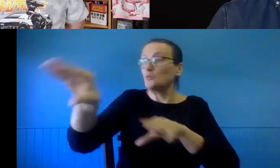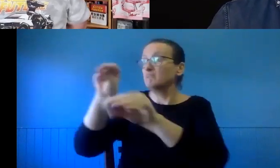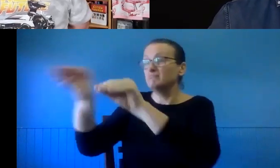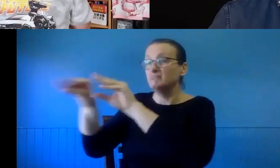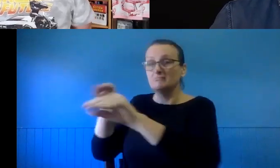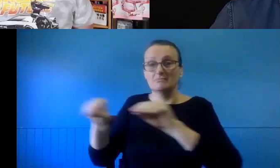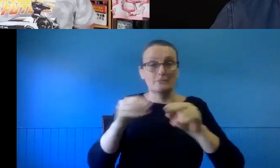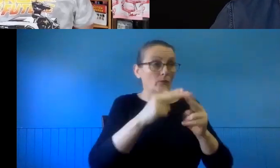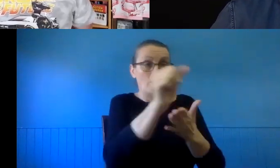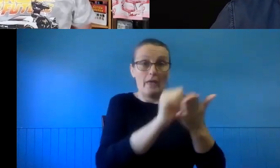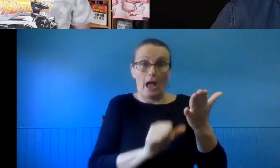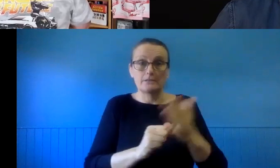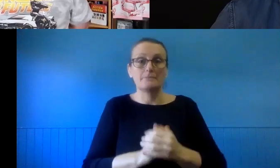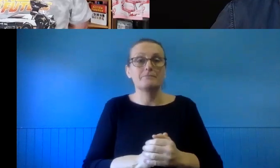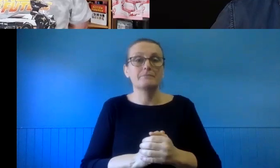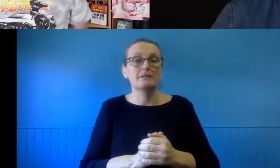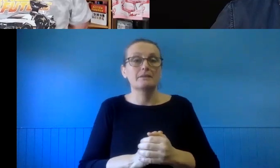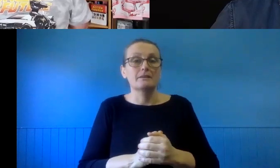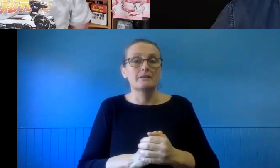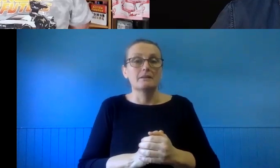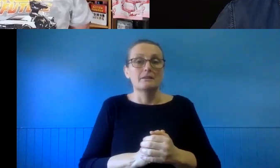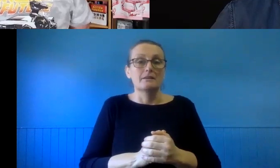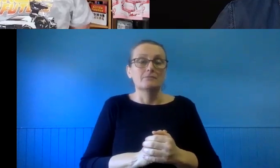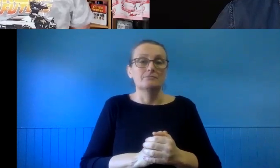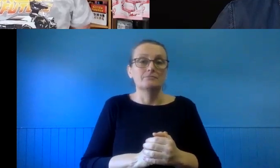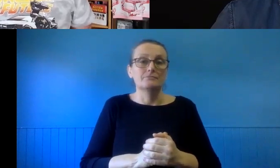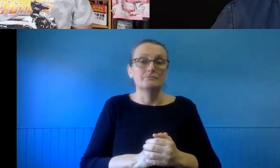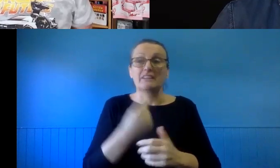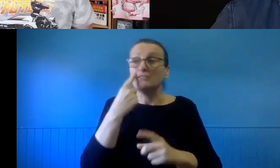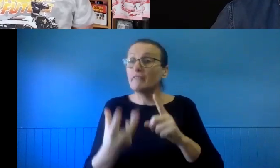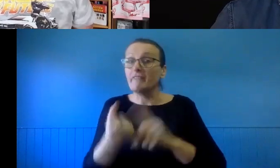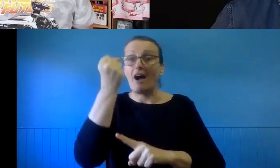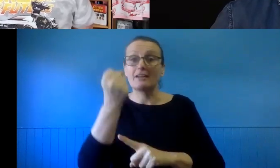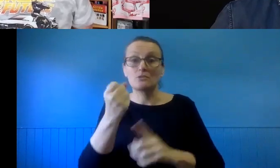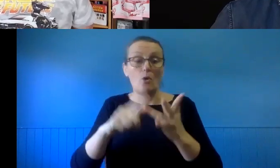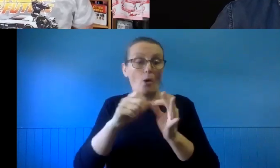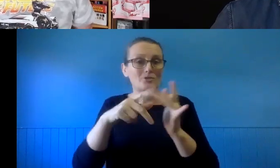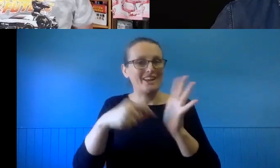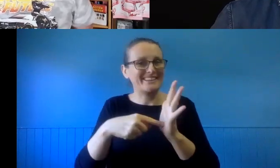In relation to found objects, again, it's always situational. It